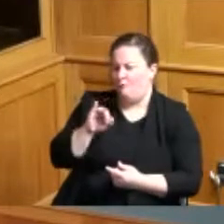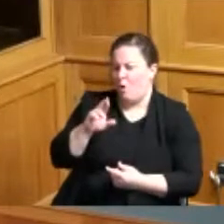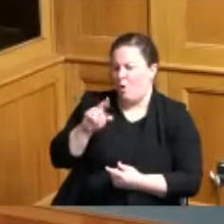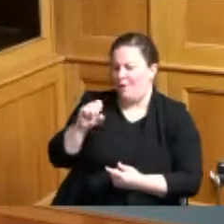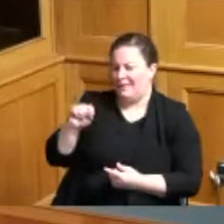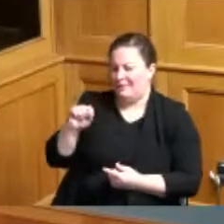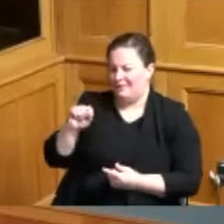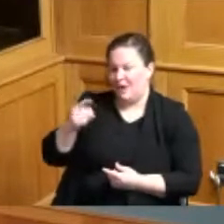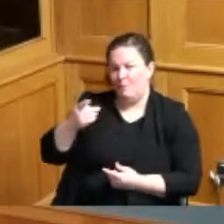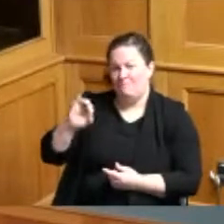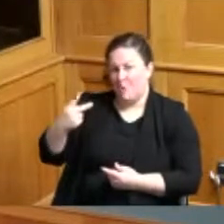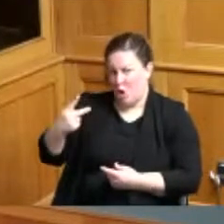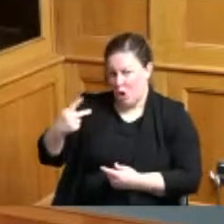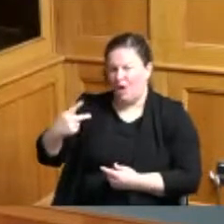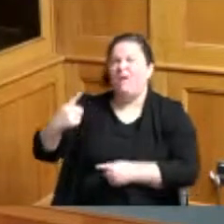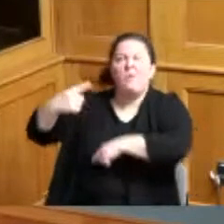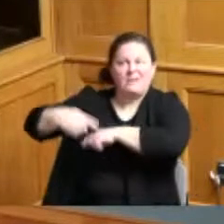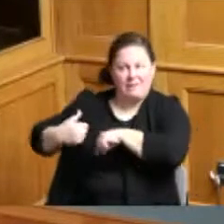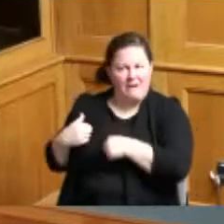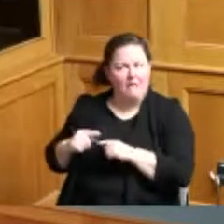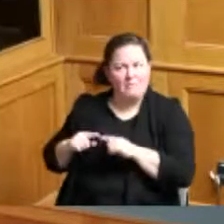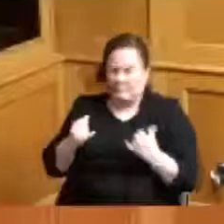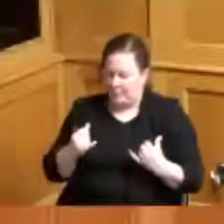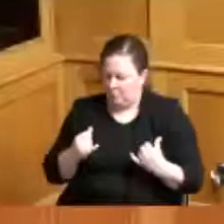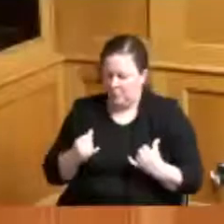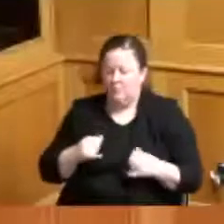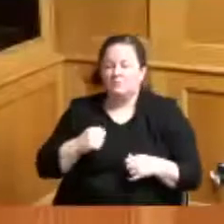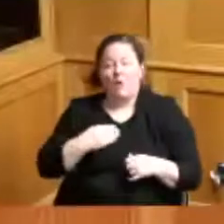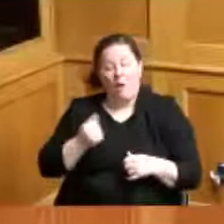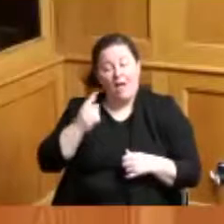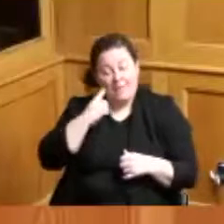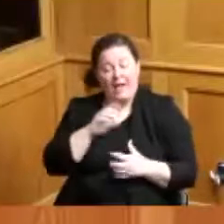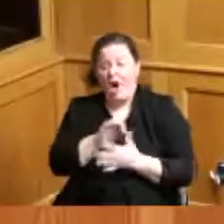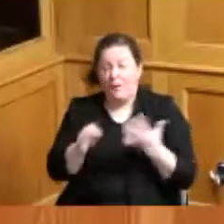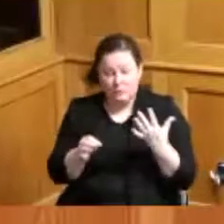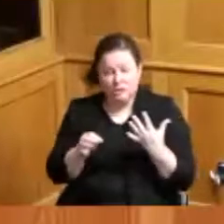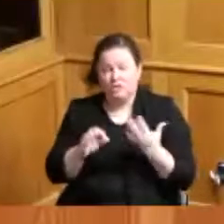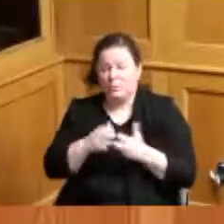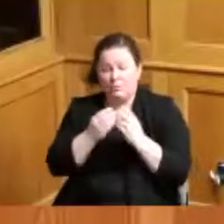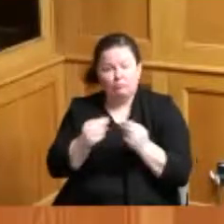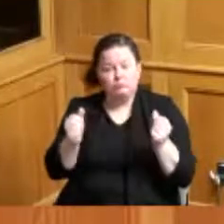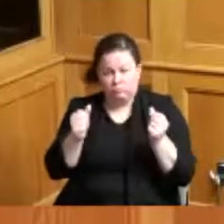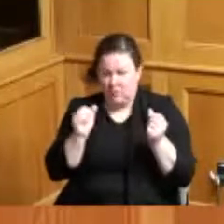I think it's great to look at programmatic options during a staff meeting and maybe even incentives